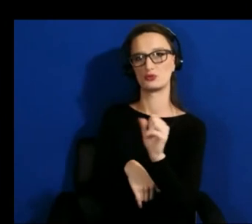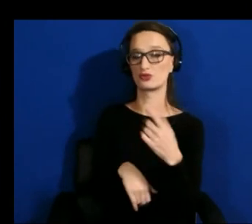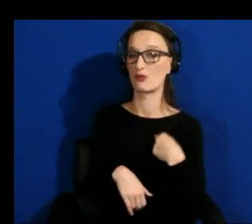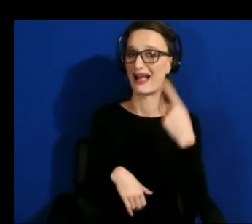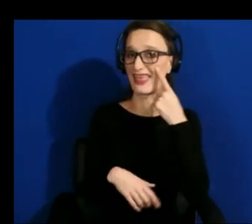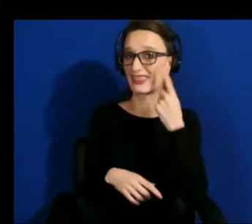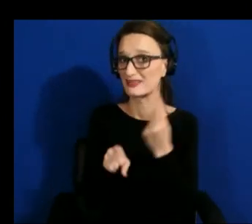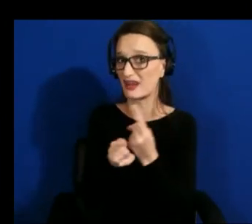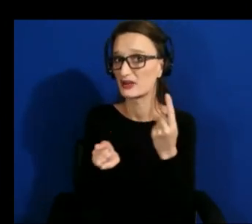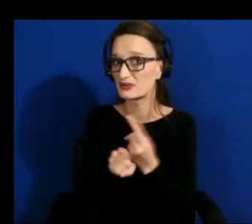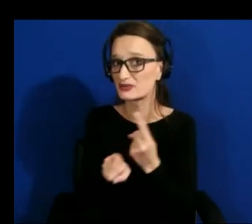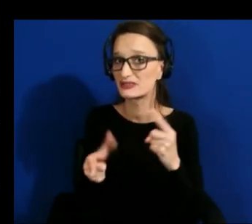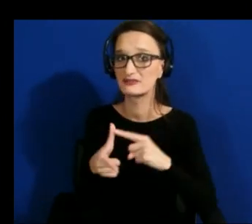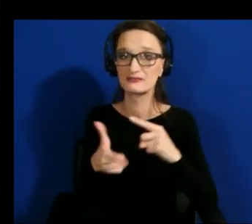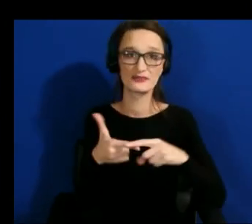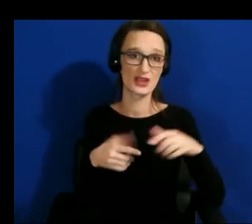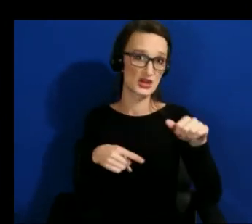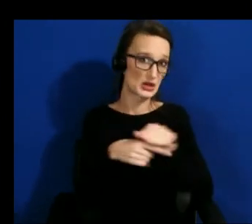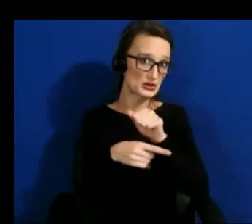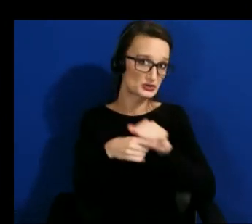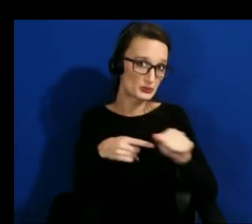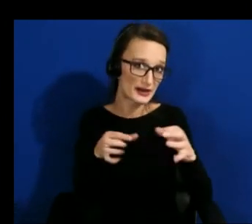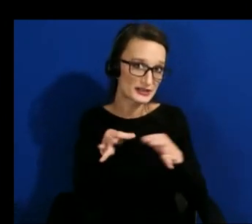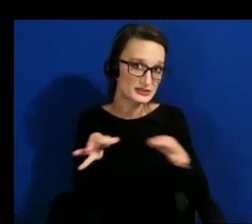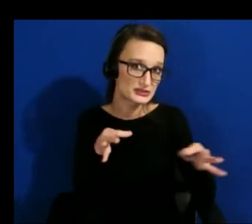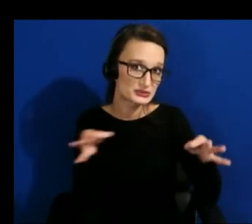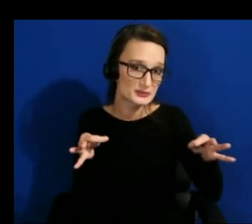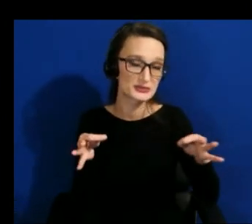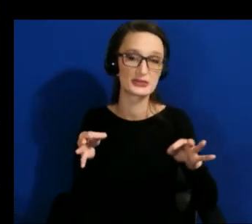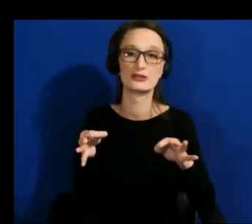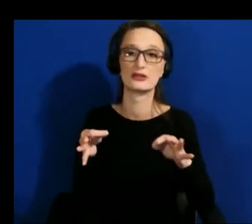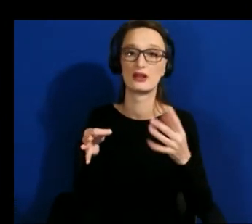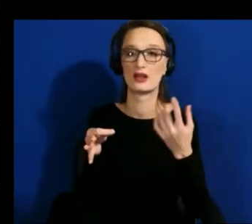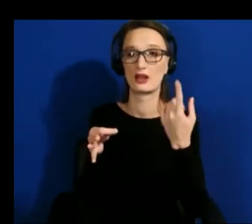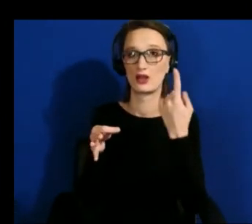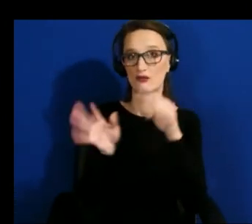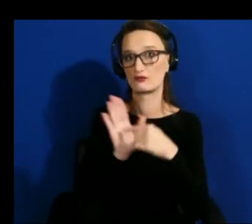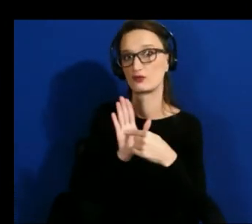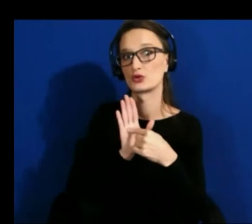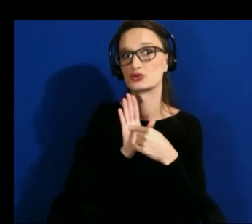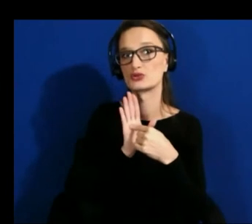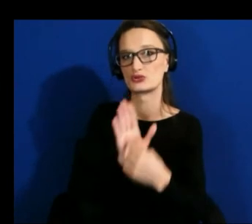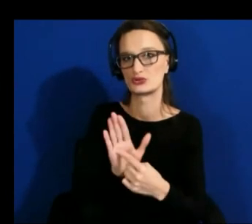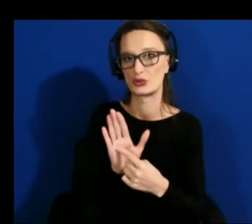training description so that they would actually be uh relevant to you and not just um and not